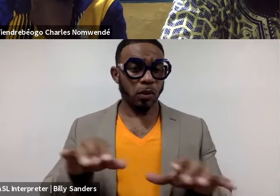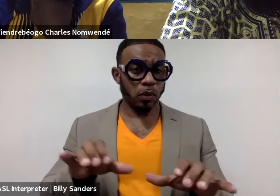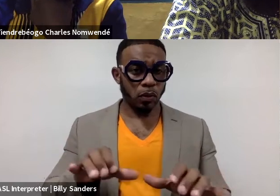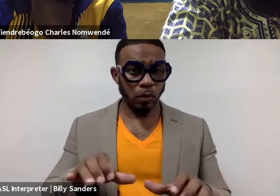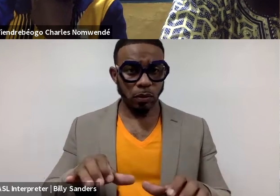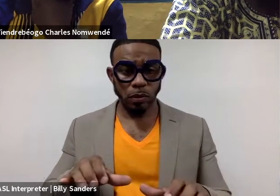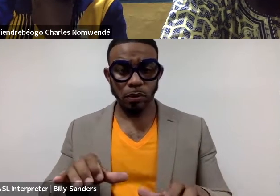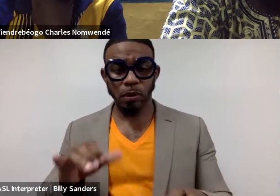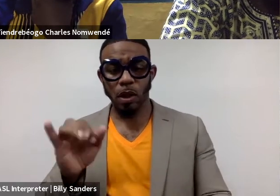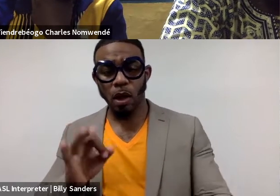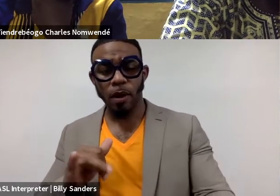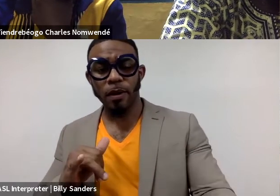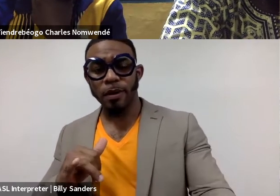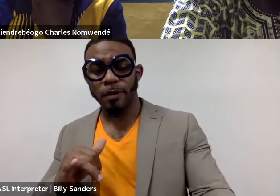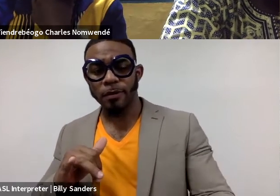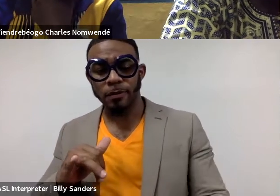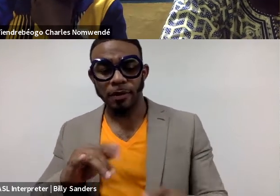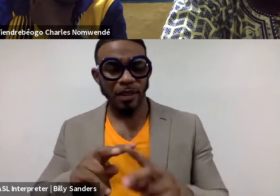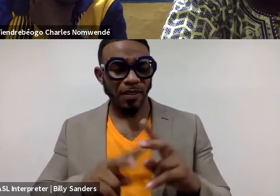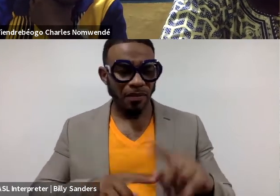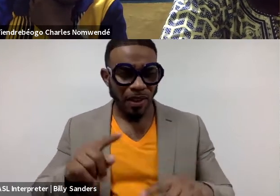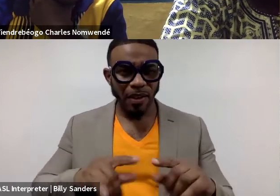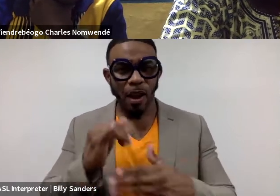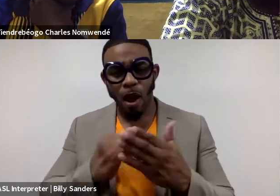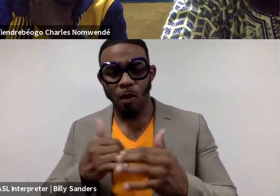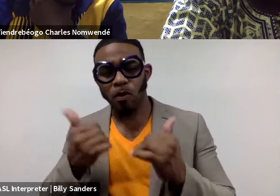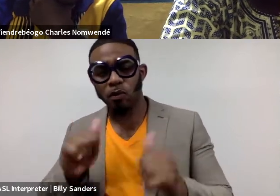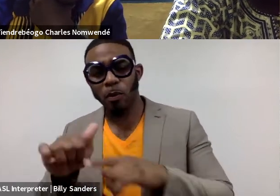the various art forms that we're practicing rather.